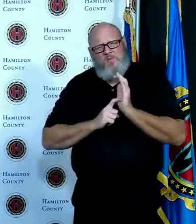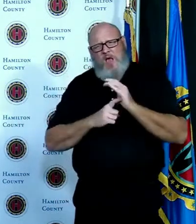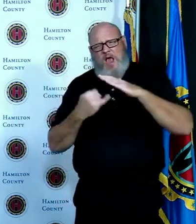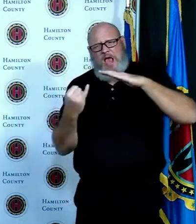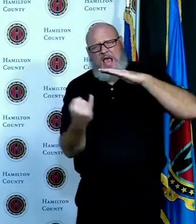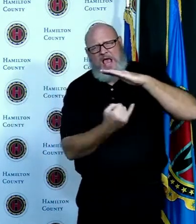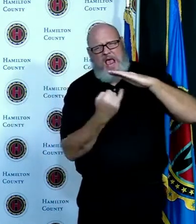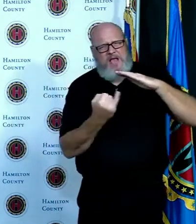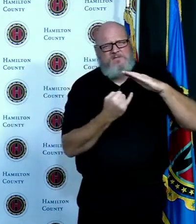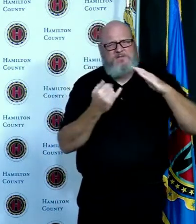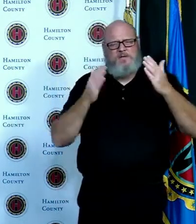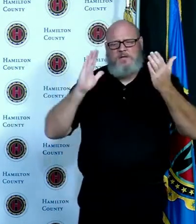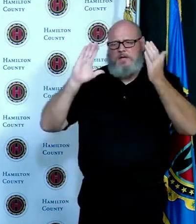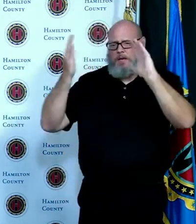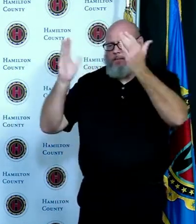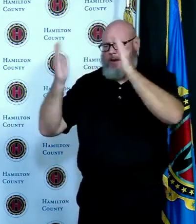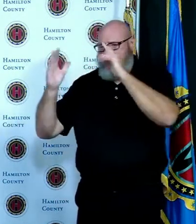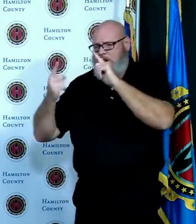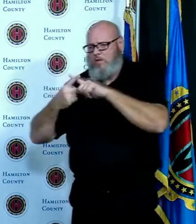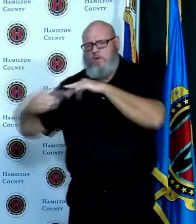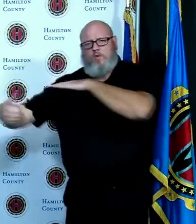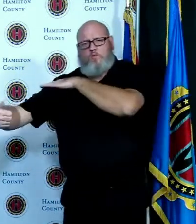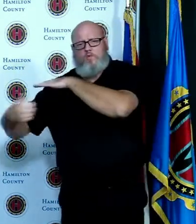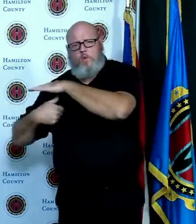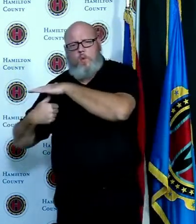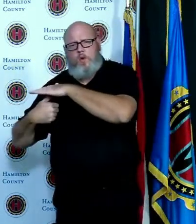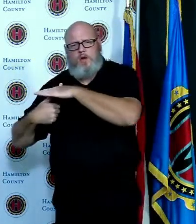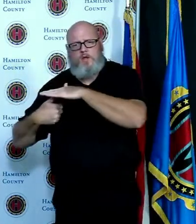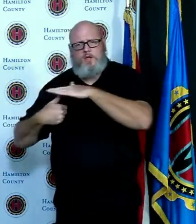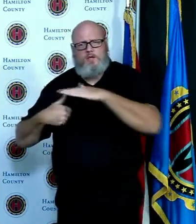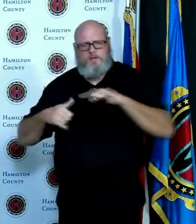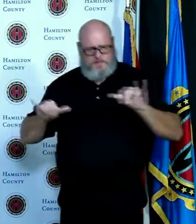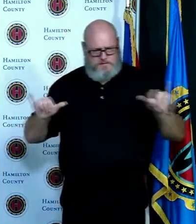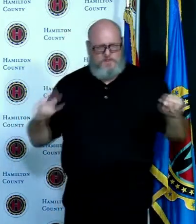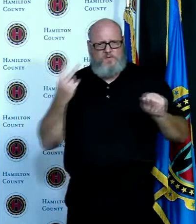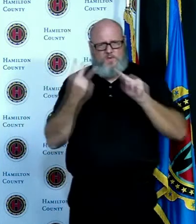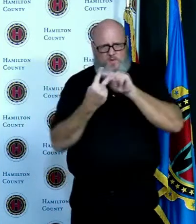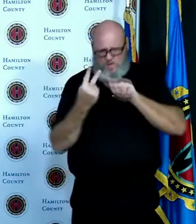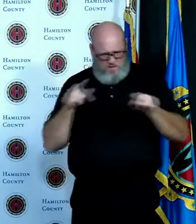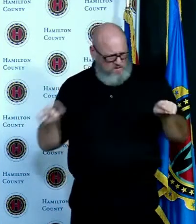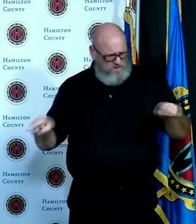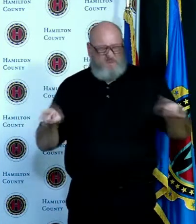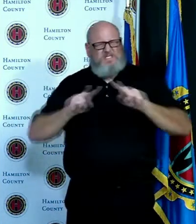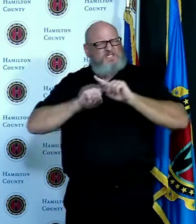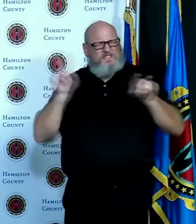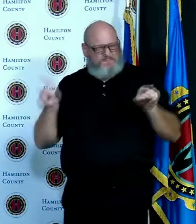so first I provide this slide to show a list of the symptoms the symptoms on the side are